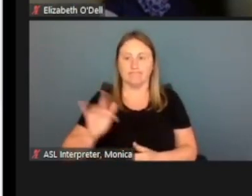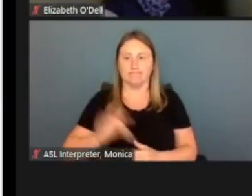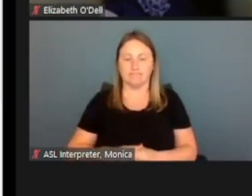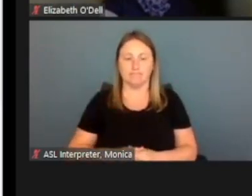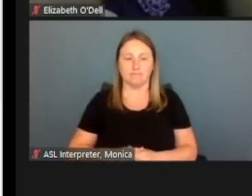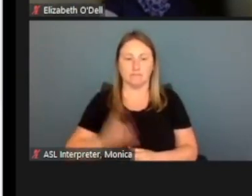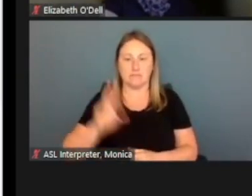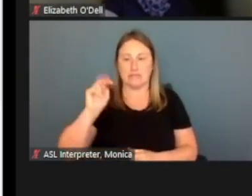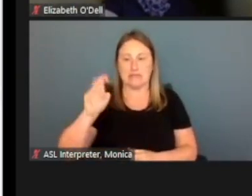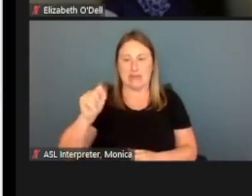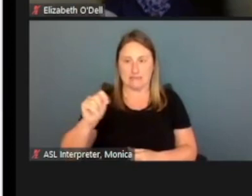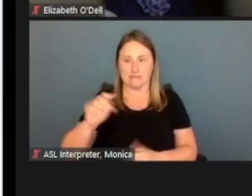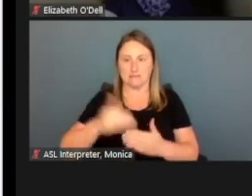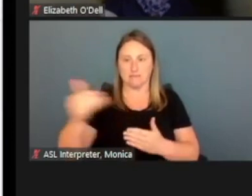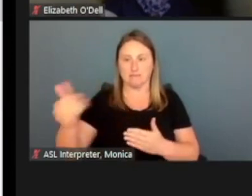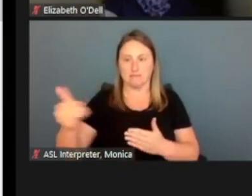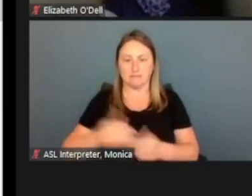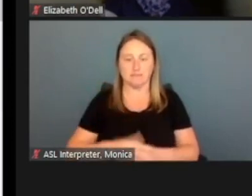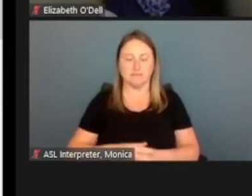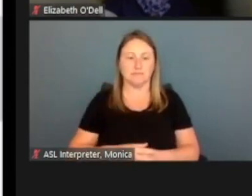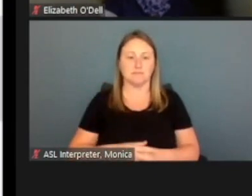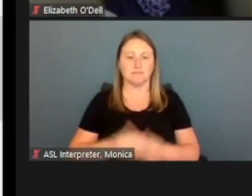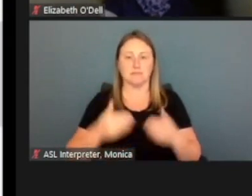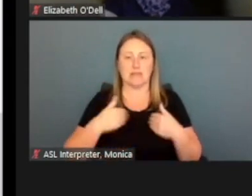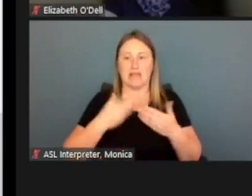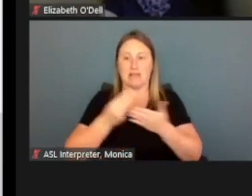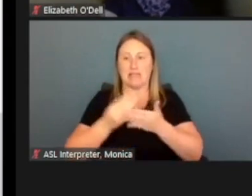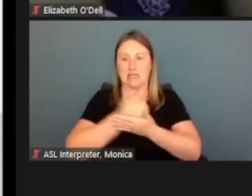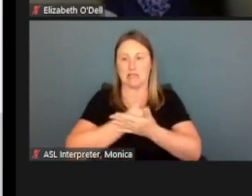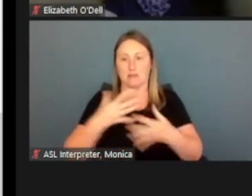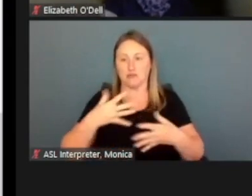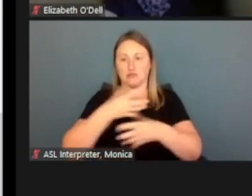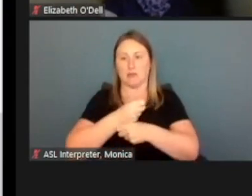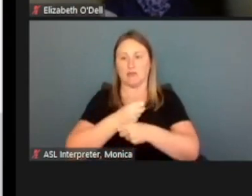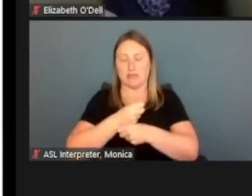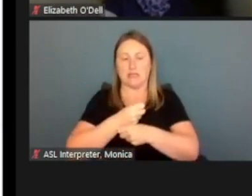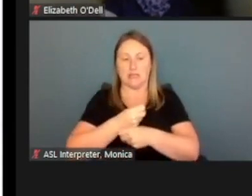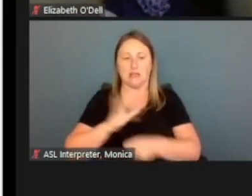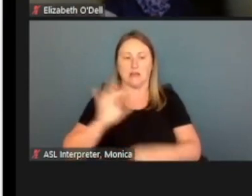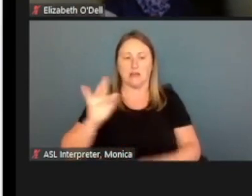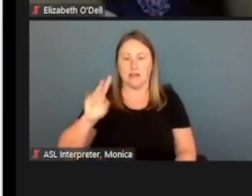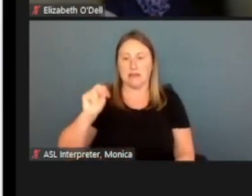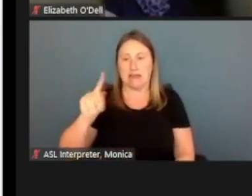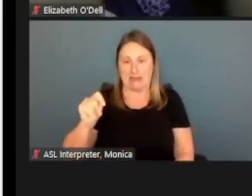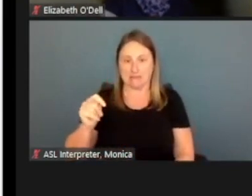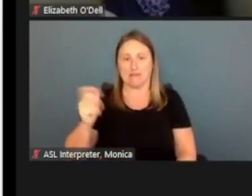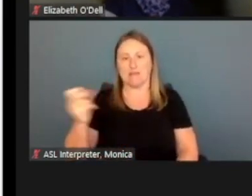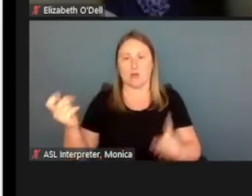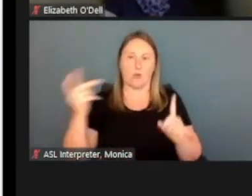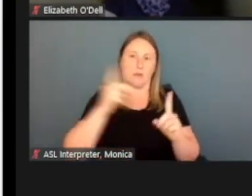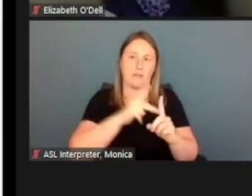And again, I have the income summary, I hit, Next and then I go back to my full summary.